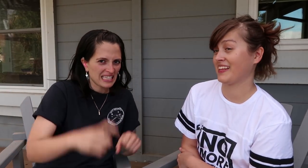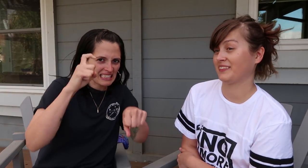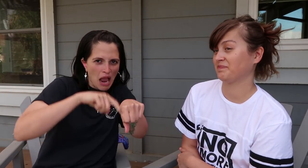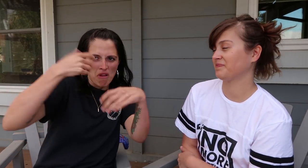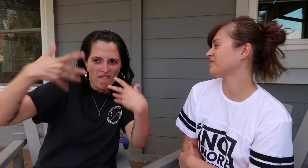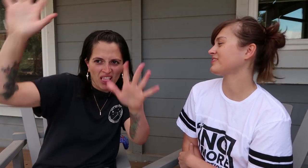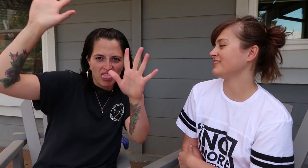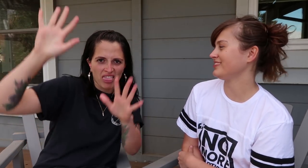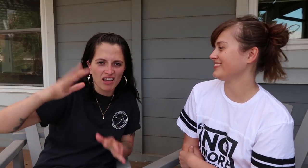It’s time to go.